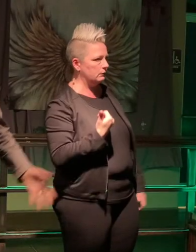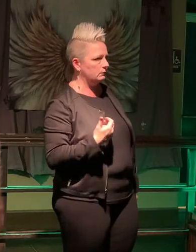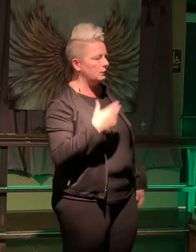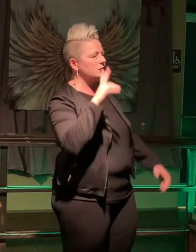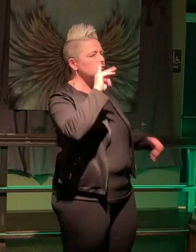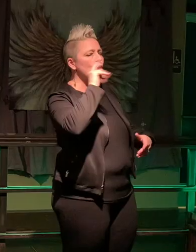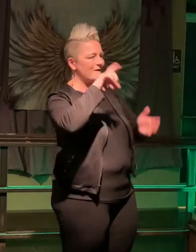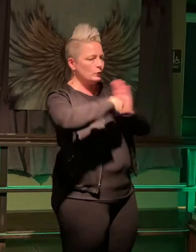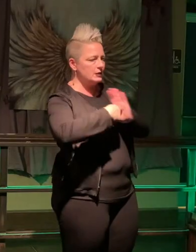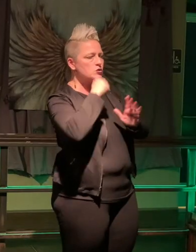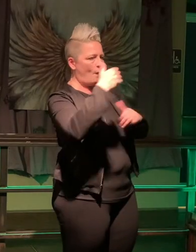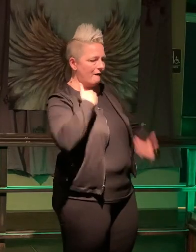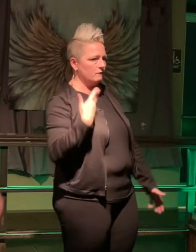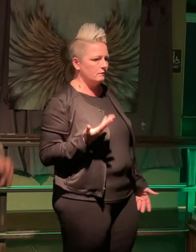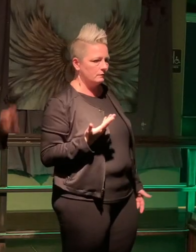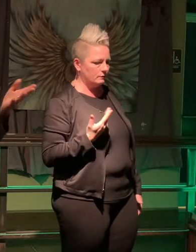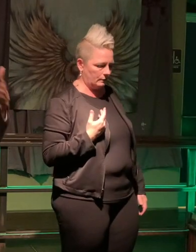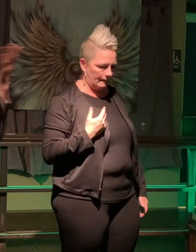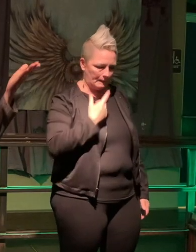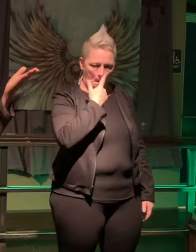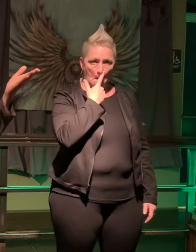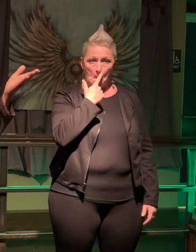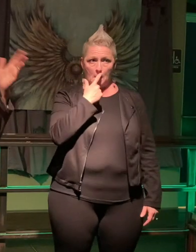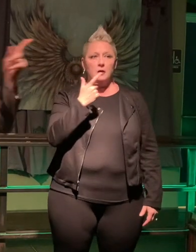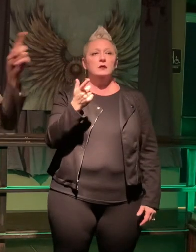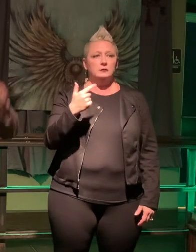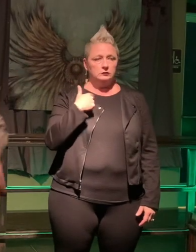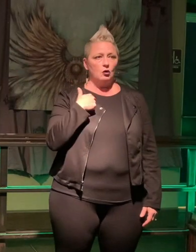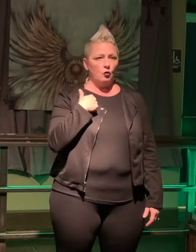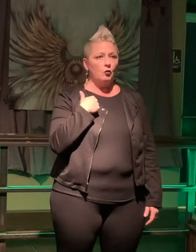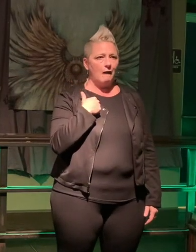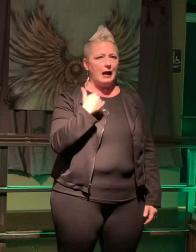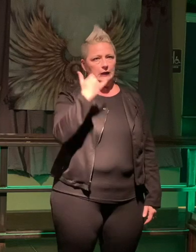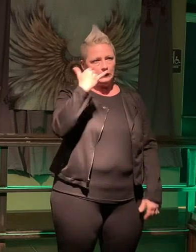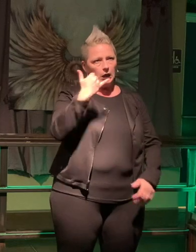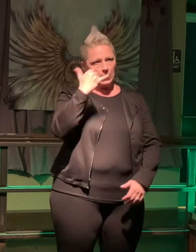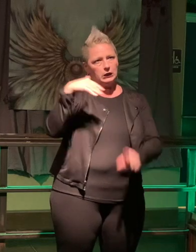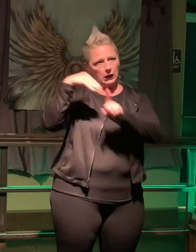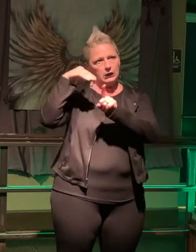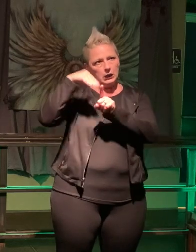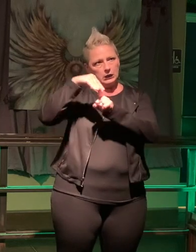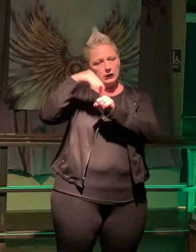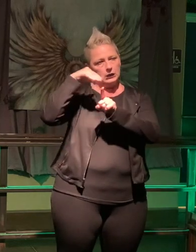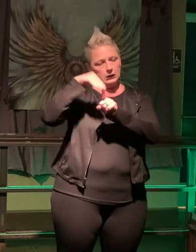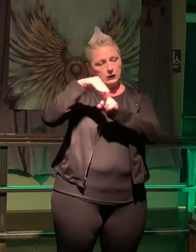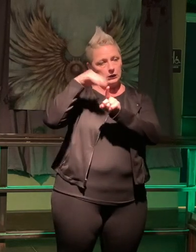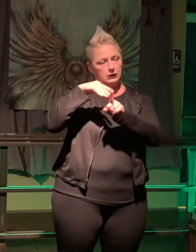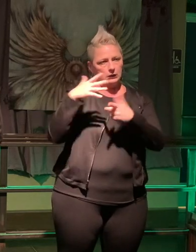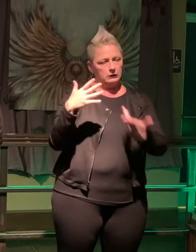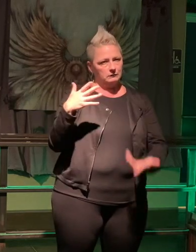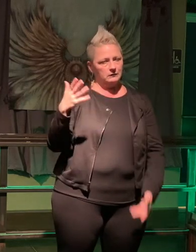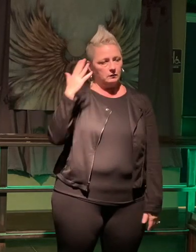Okay so anyway I made a big enough to do and um one day she called me